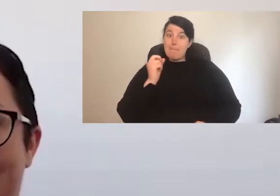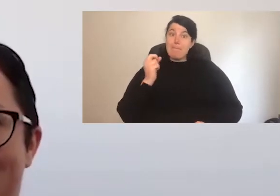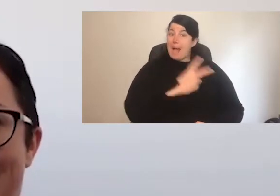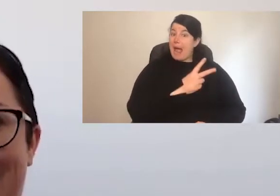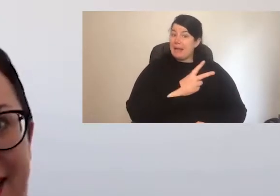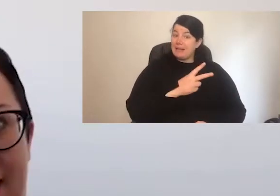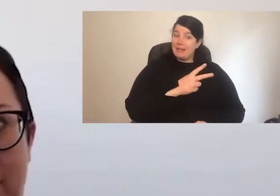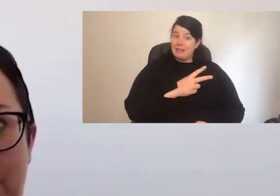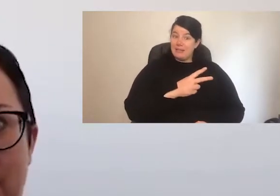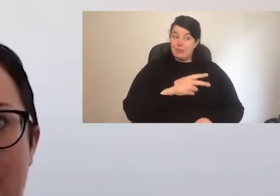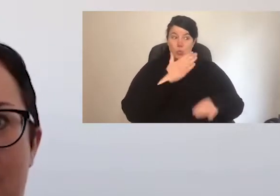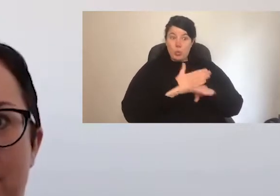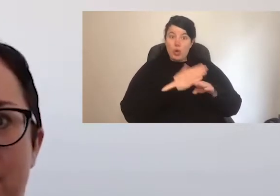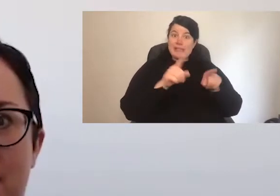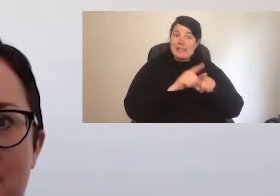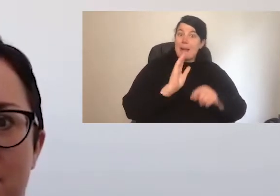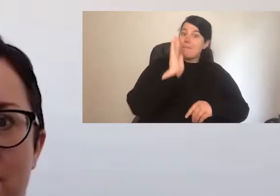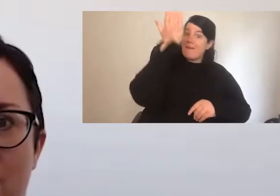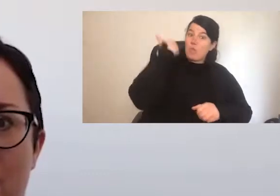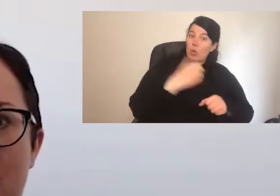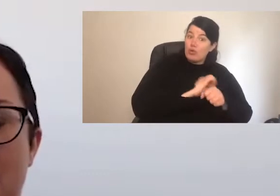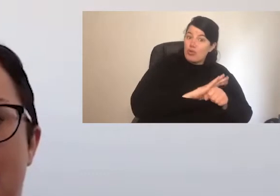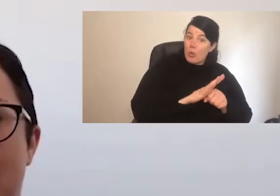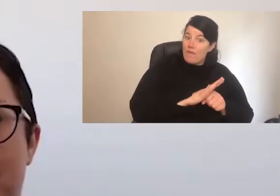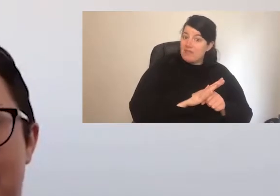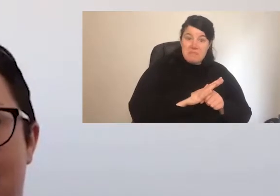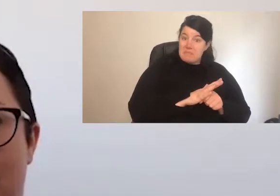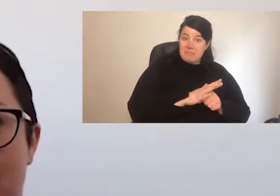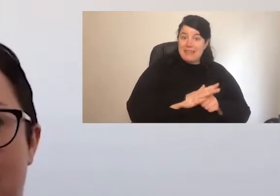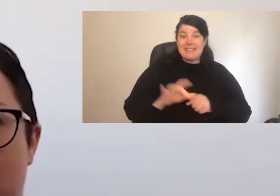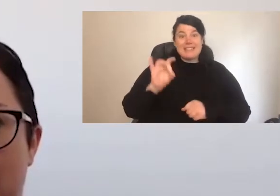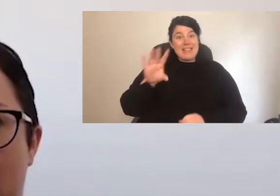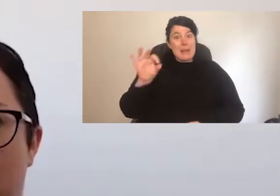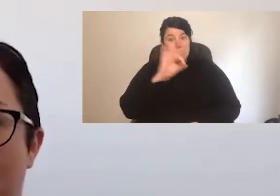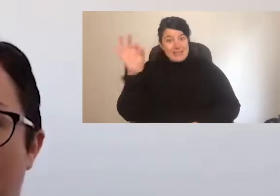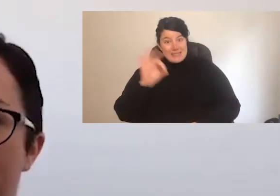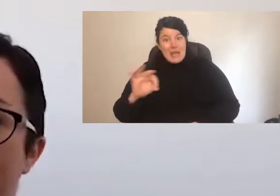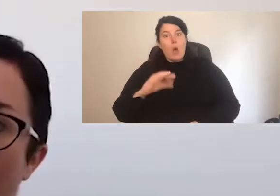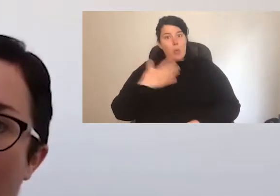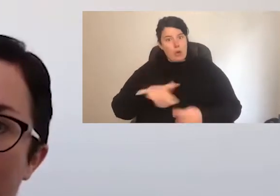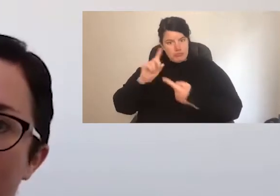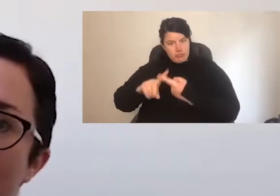exactly the way they did before. 10% of you say you want to keep working online.